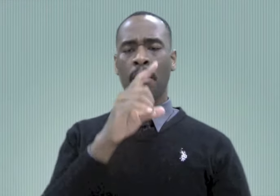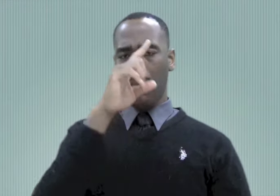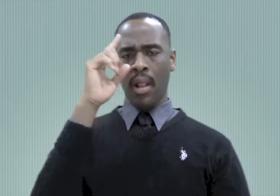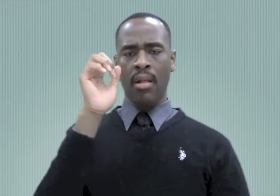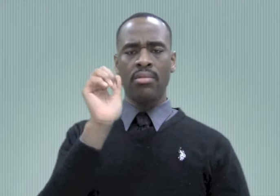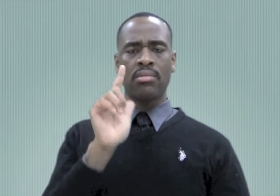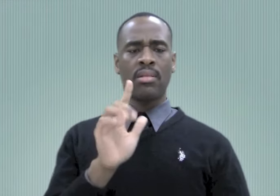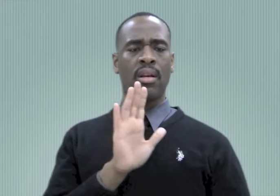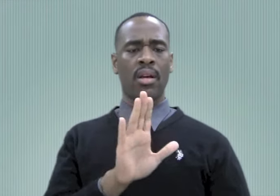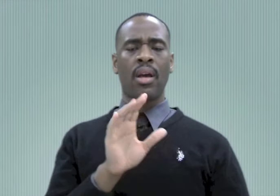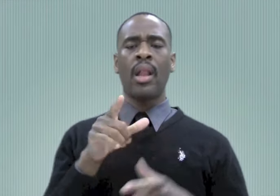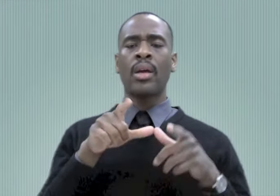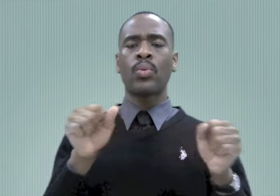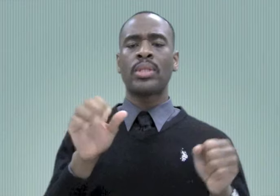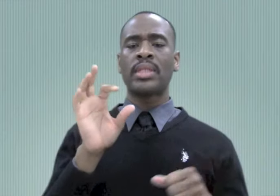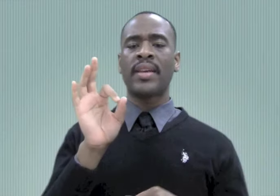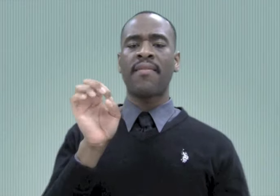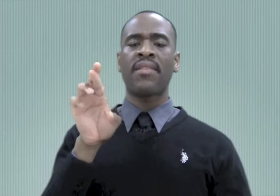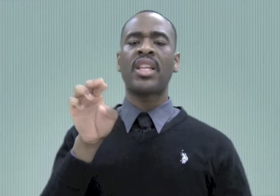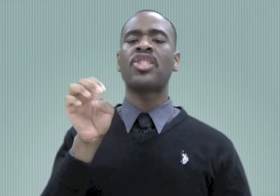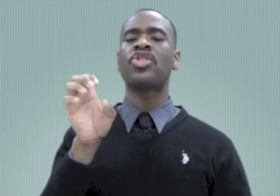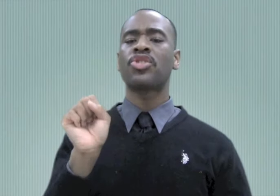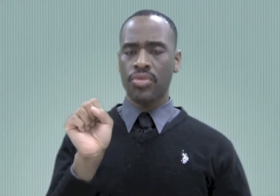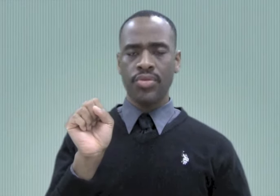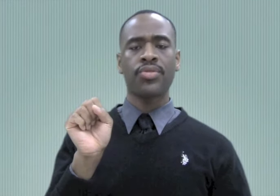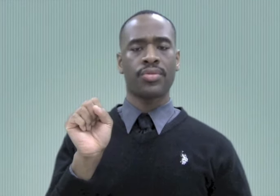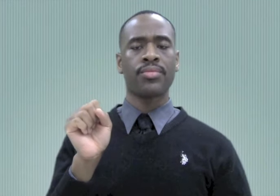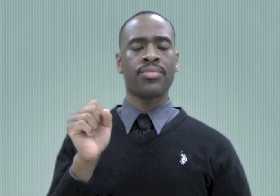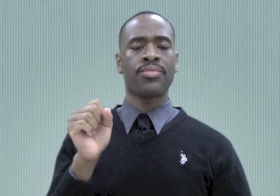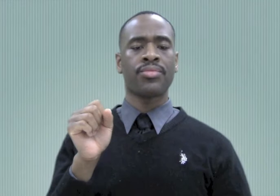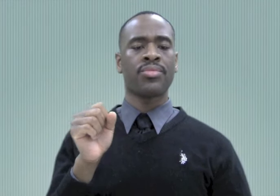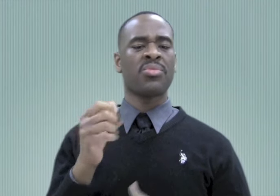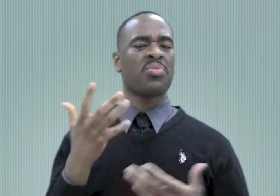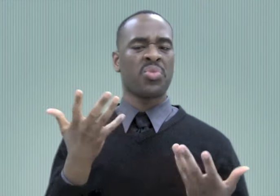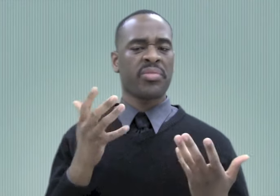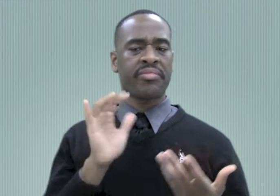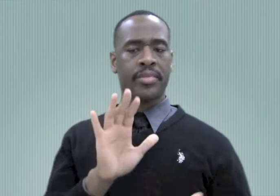the linguistic features of Black ASL as follows.